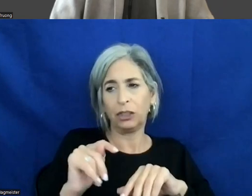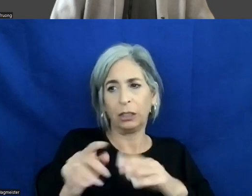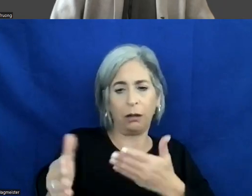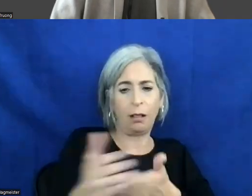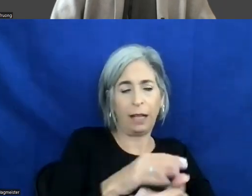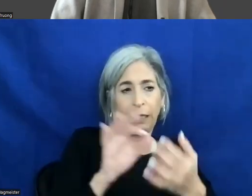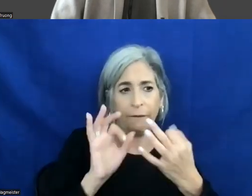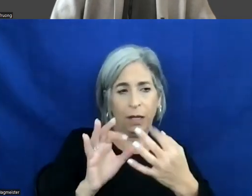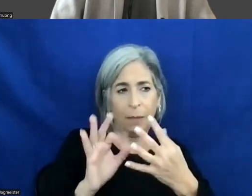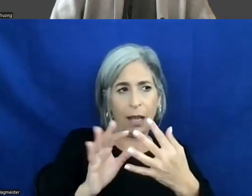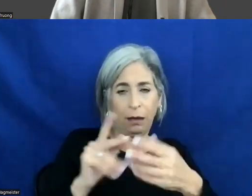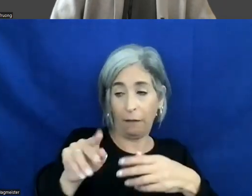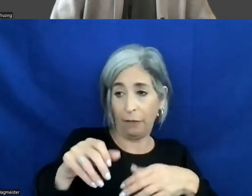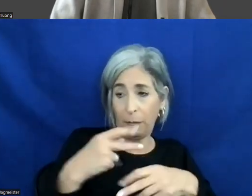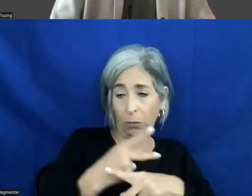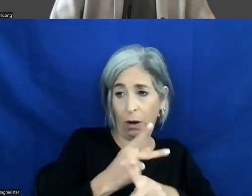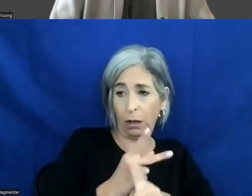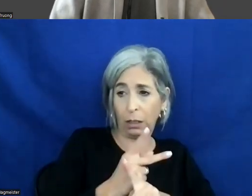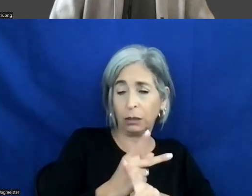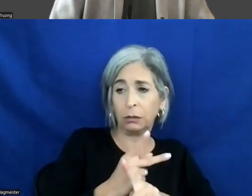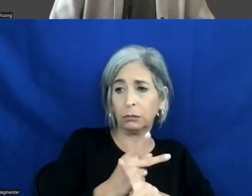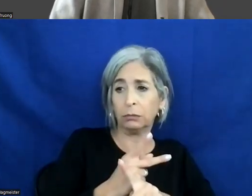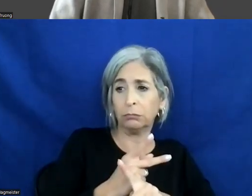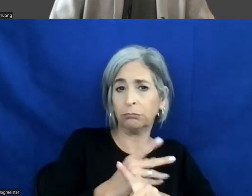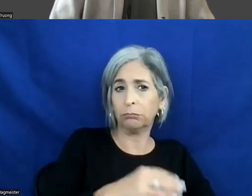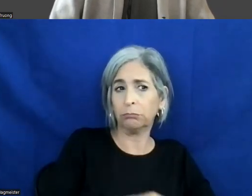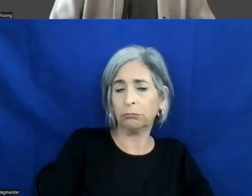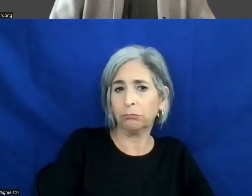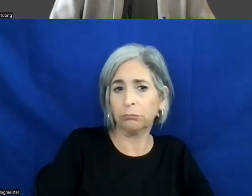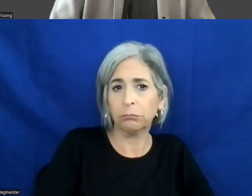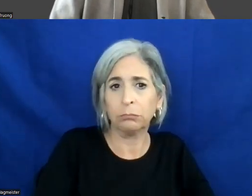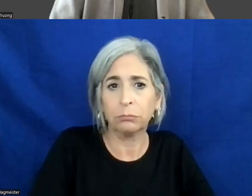from the product/work stream. >> MITALI KAMAT: I think I